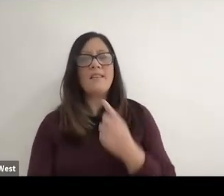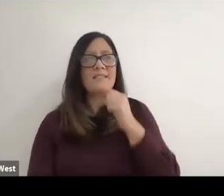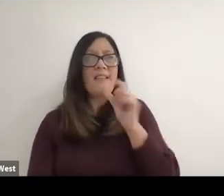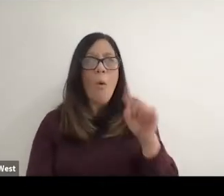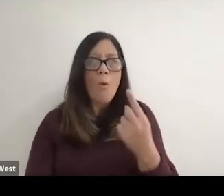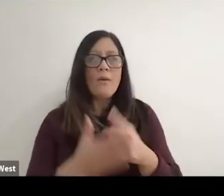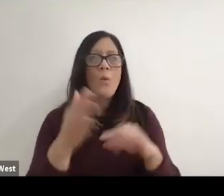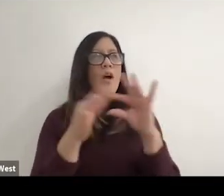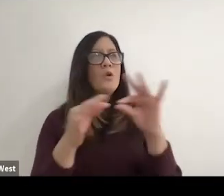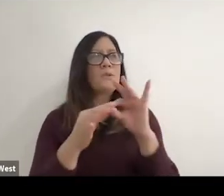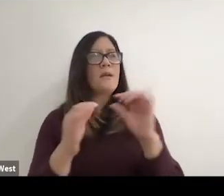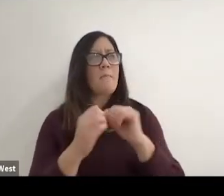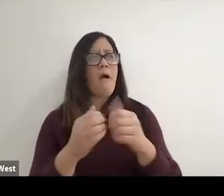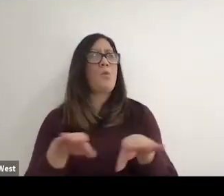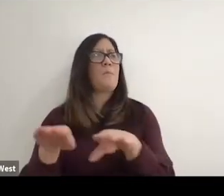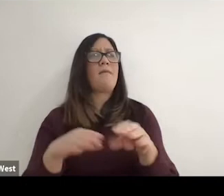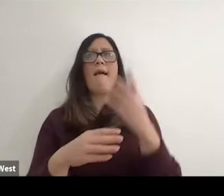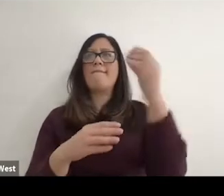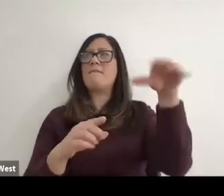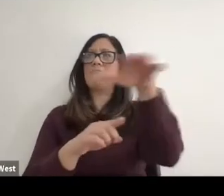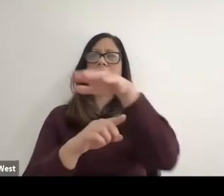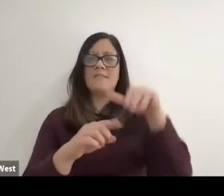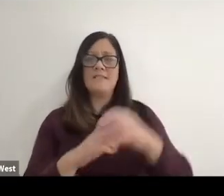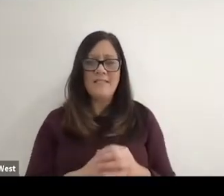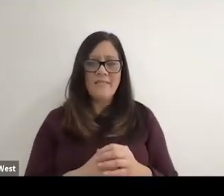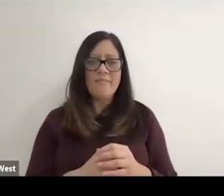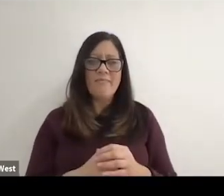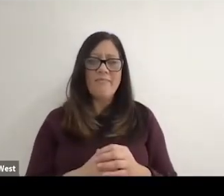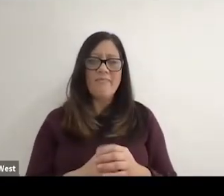it's not just what you say, but it's how you are in different environments.